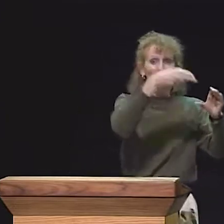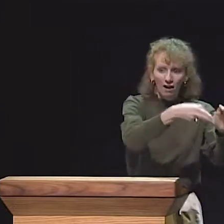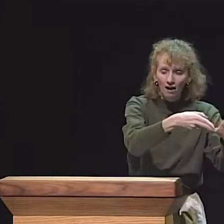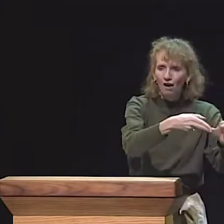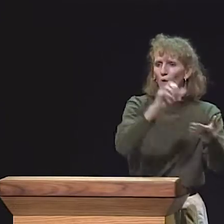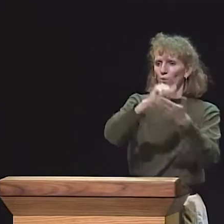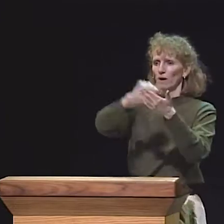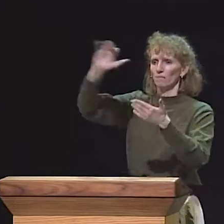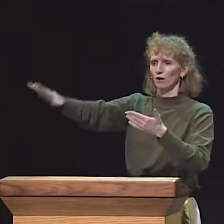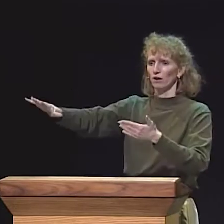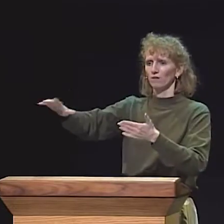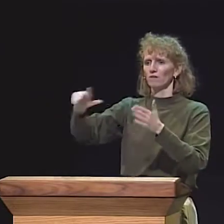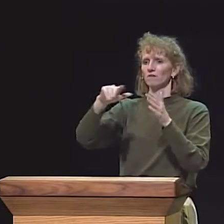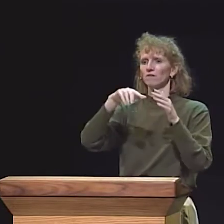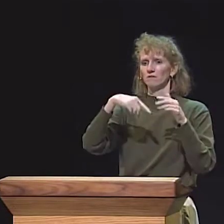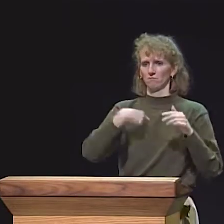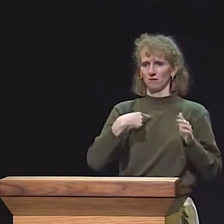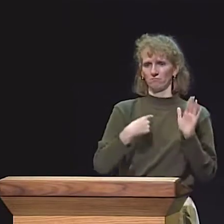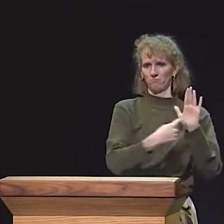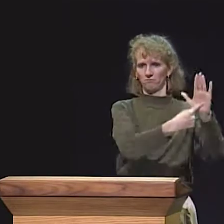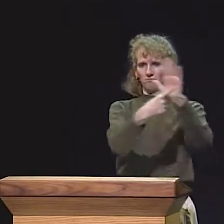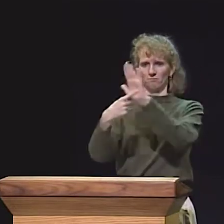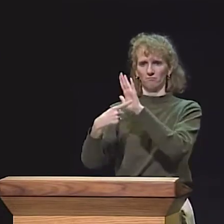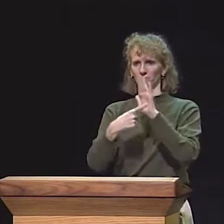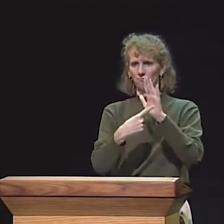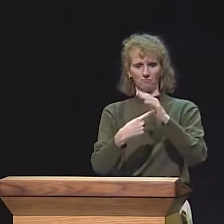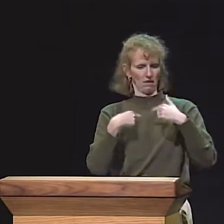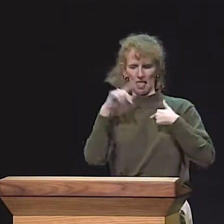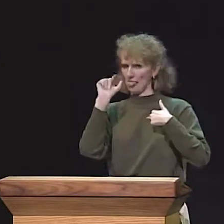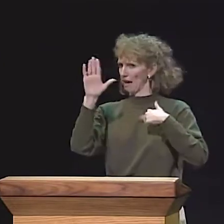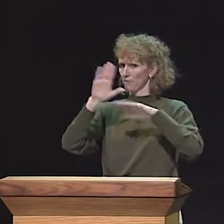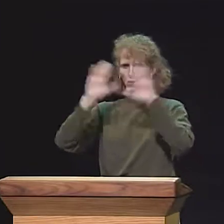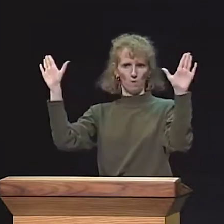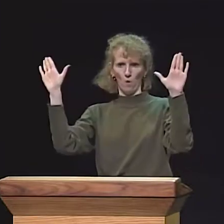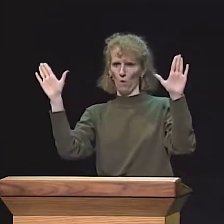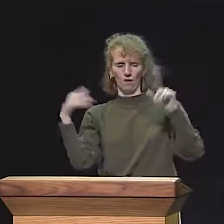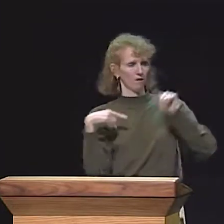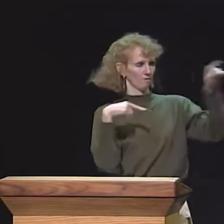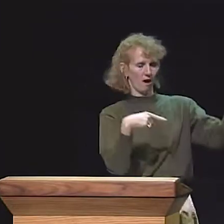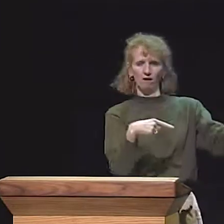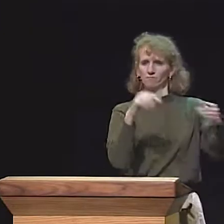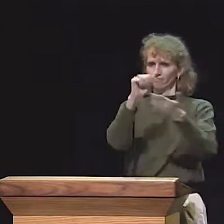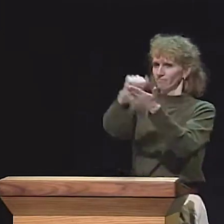READY TO JOIN WITH THE CHILDREN OF DEAF PARENTS, SO, WHEN THEY JOIN THEIR CLASSES,